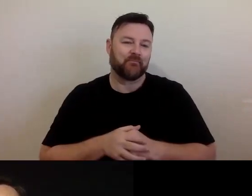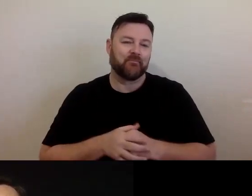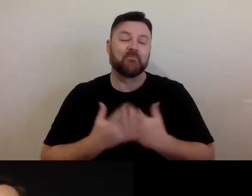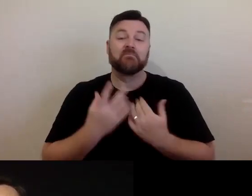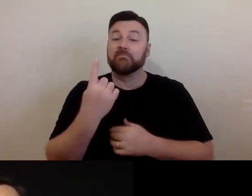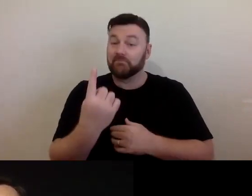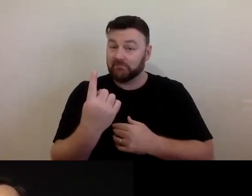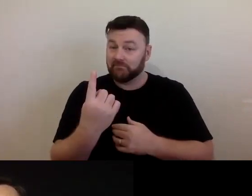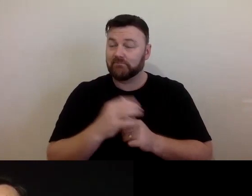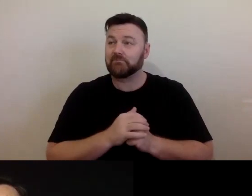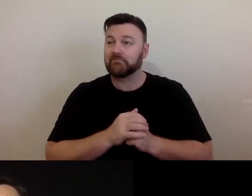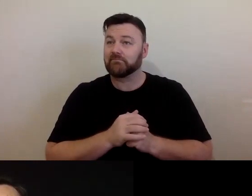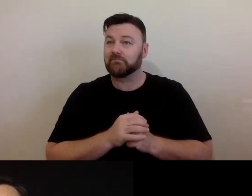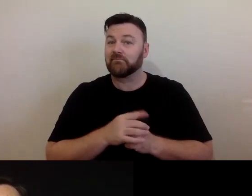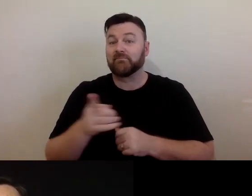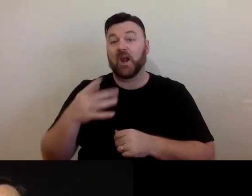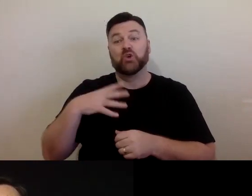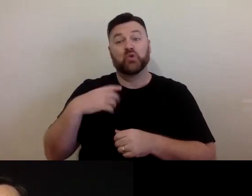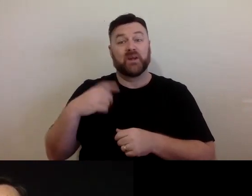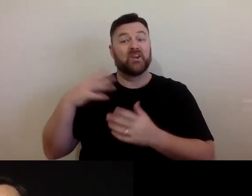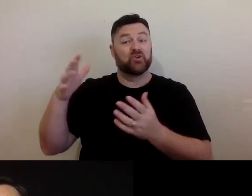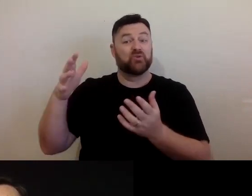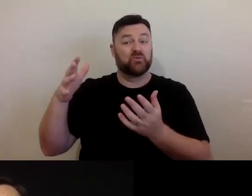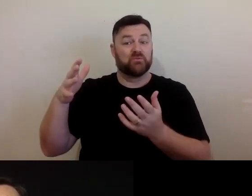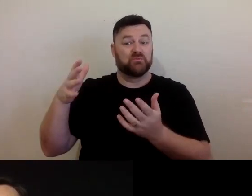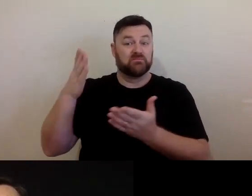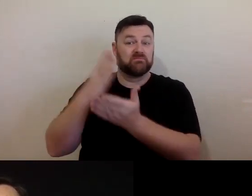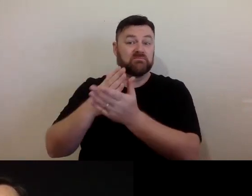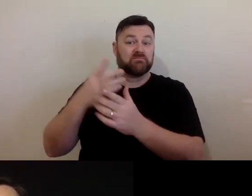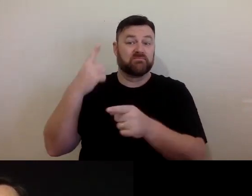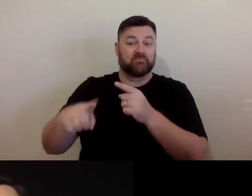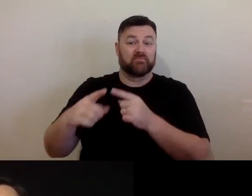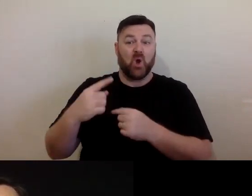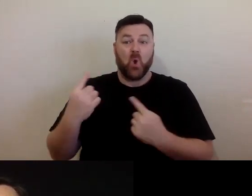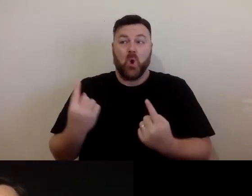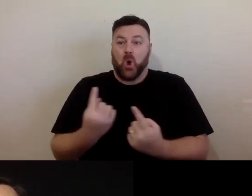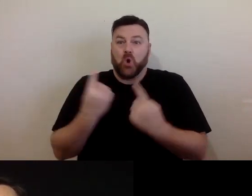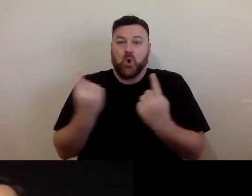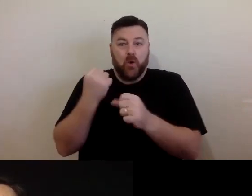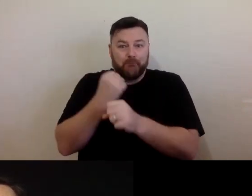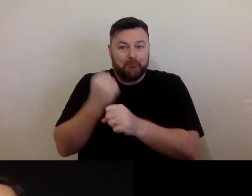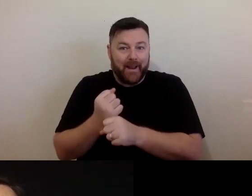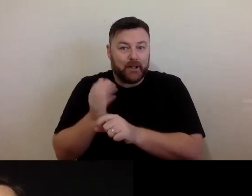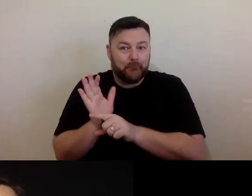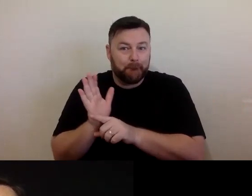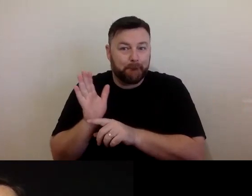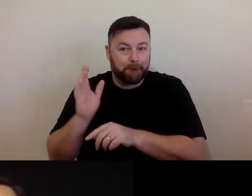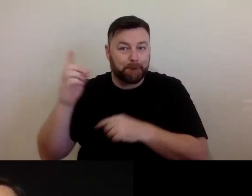be to secure permission from the musical act themselves. But that